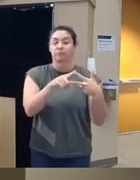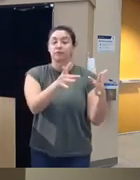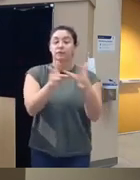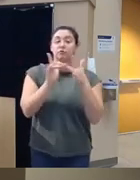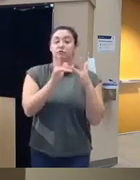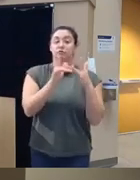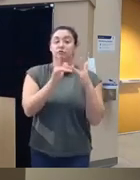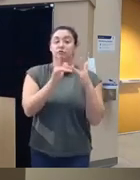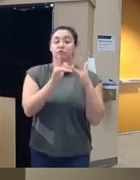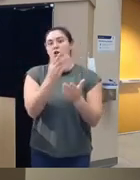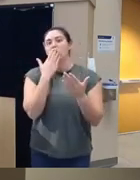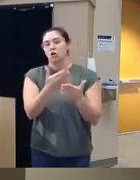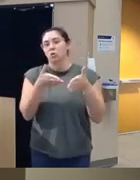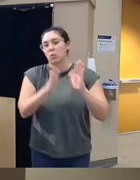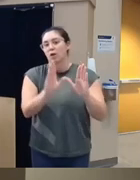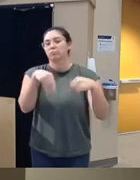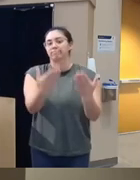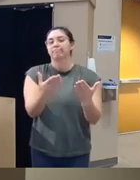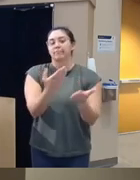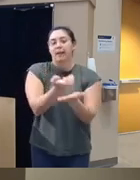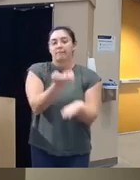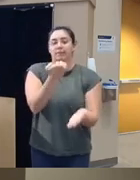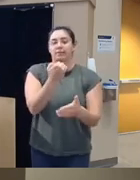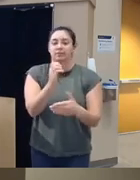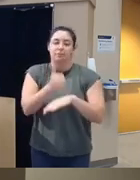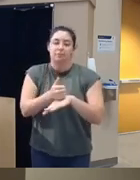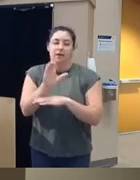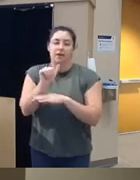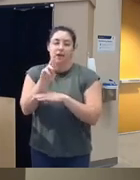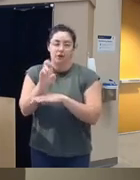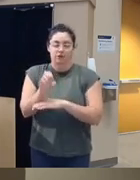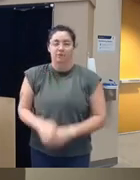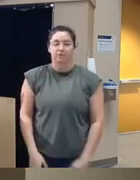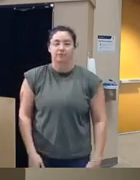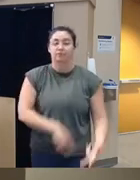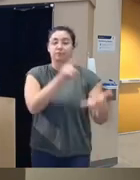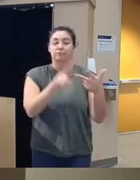um vehicle to deploy evidence-based care and that digital Therapeutics and biomarker research